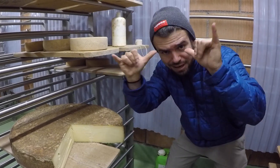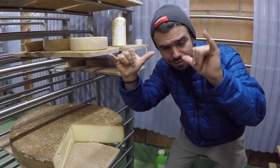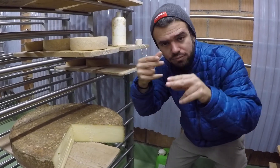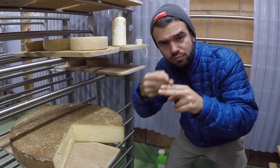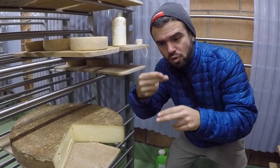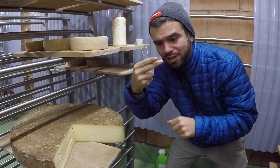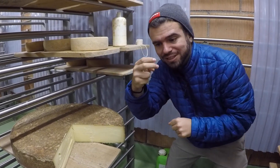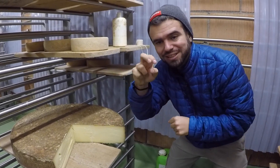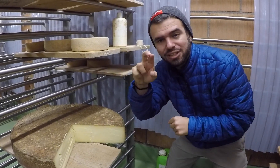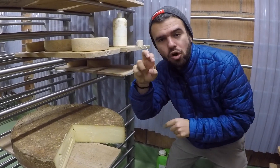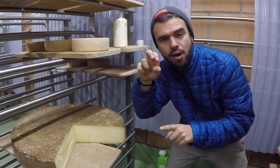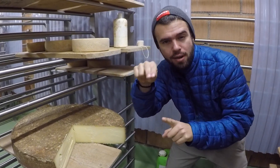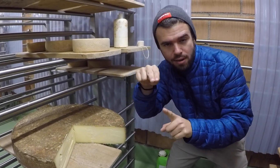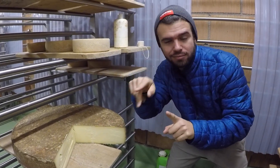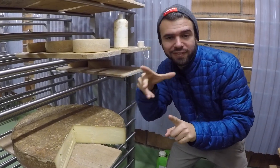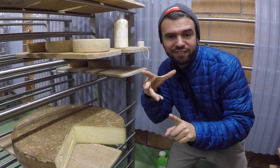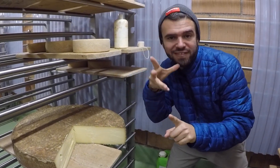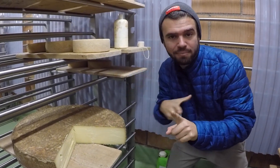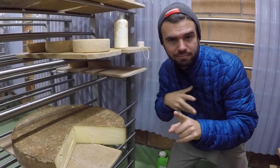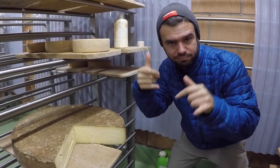In the mountains, herren cows are